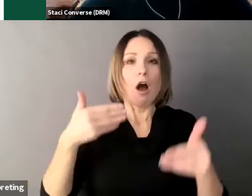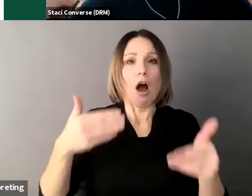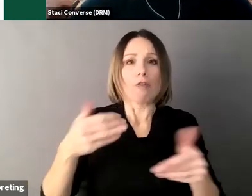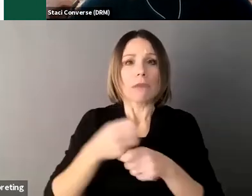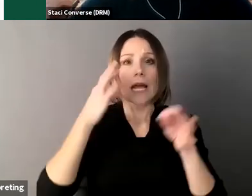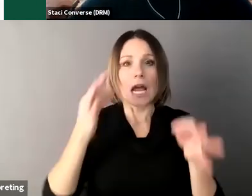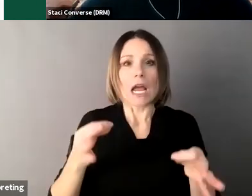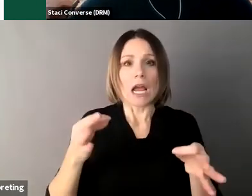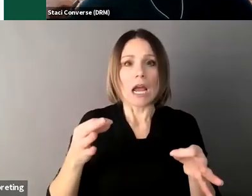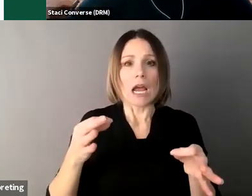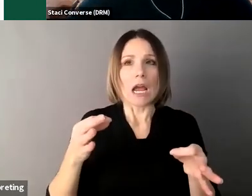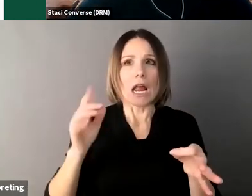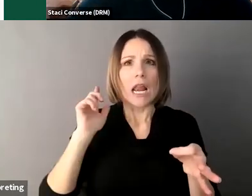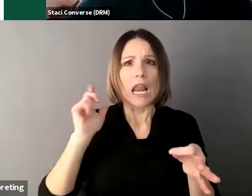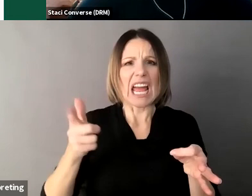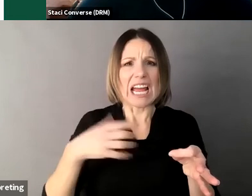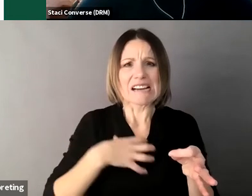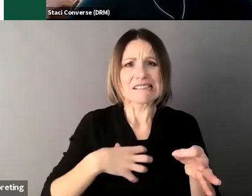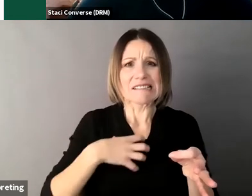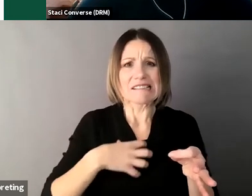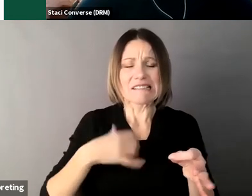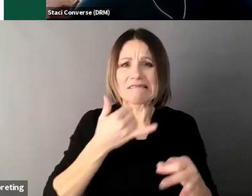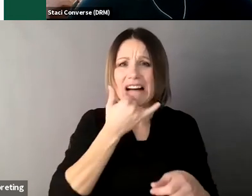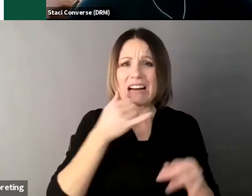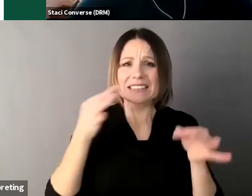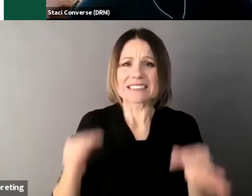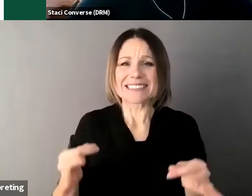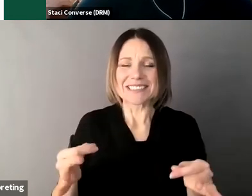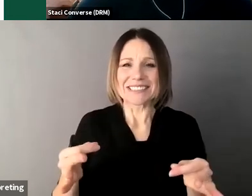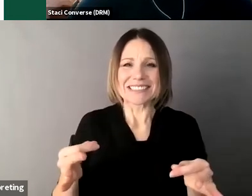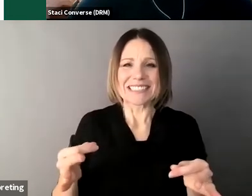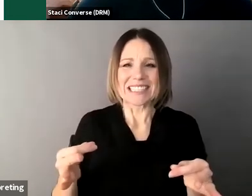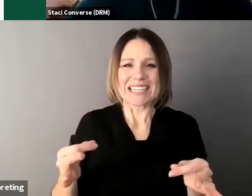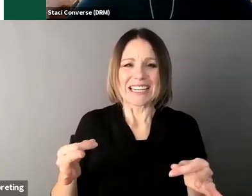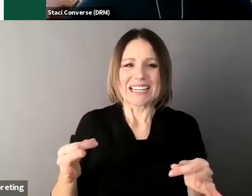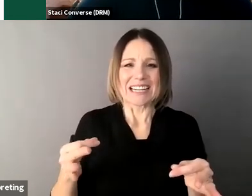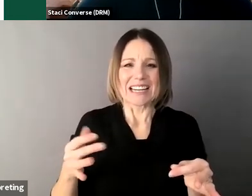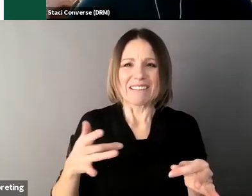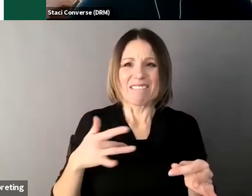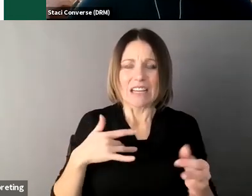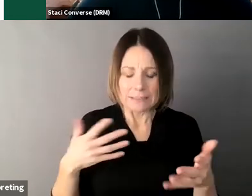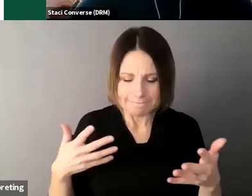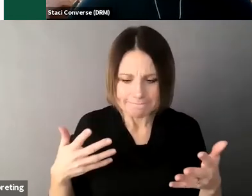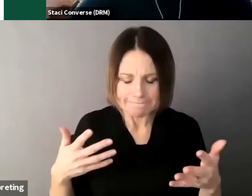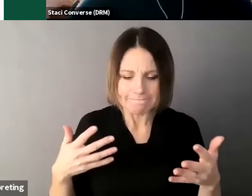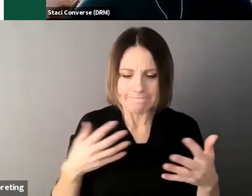decision at the end of it and you could have to face the consequences at the end of it